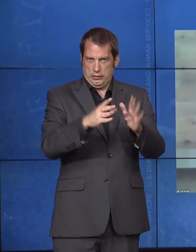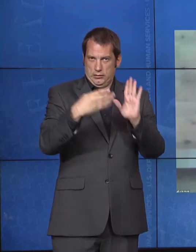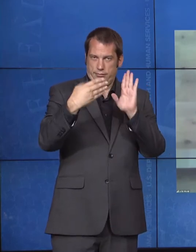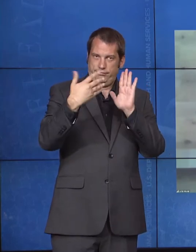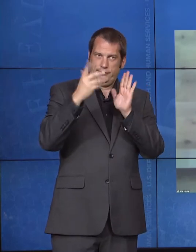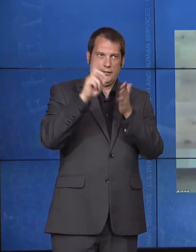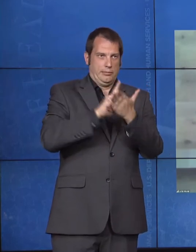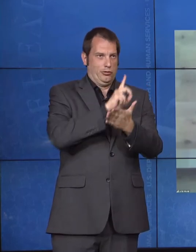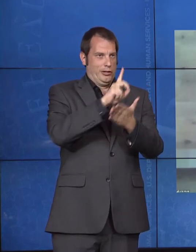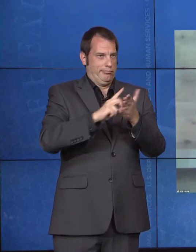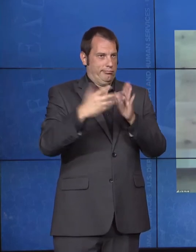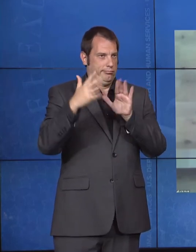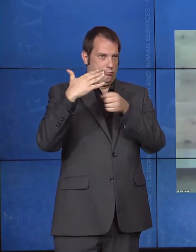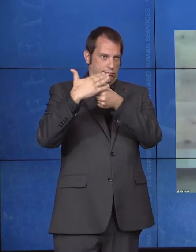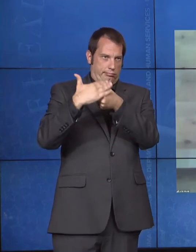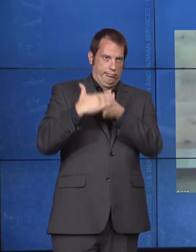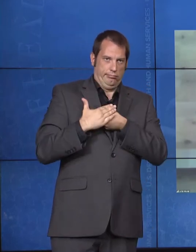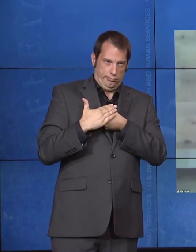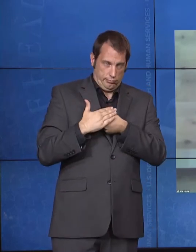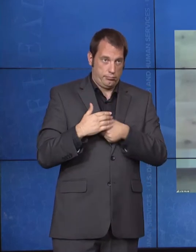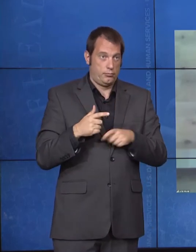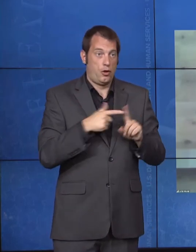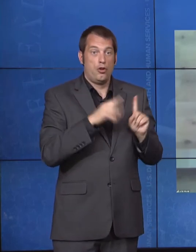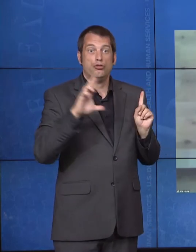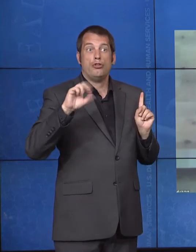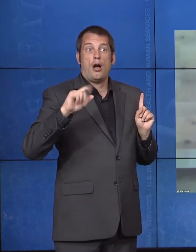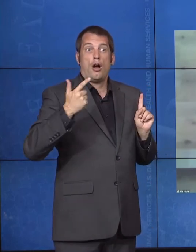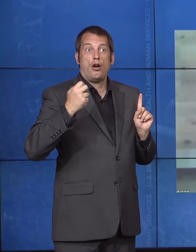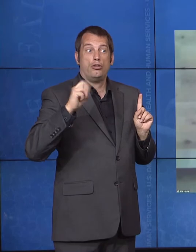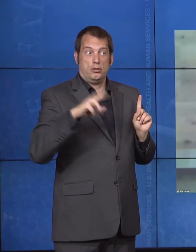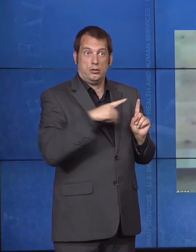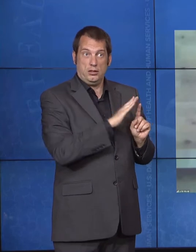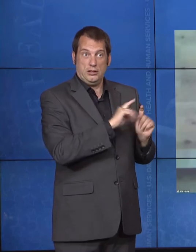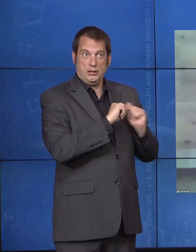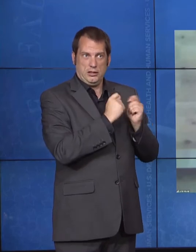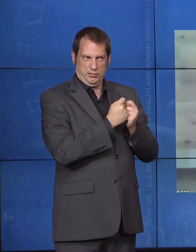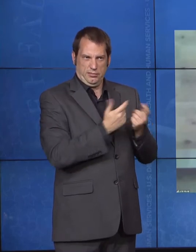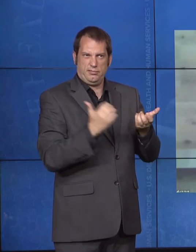very closely. Roger, can you tell us a little bit about what the Office of Civil Rights